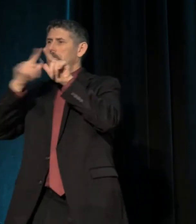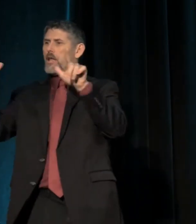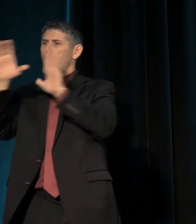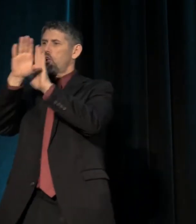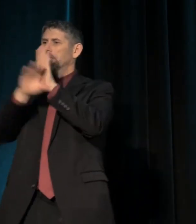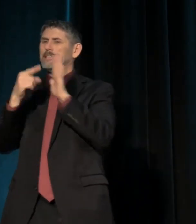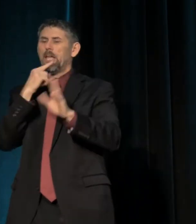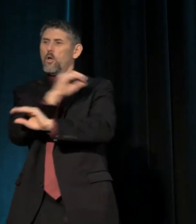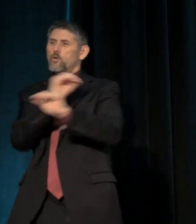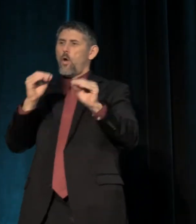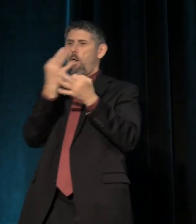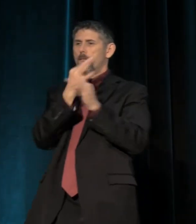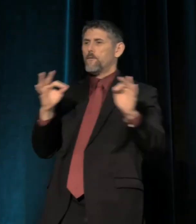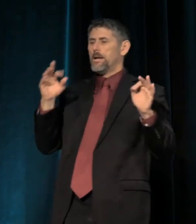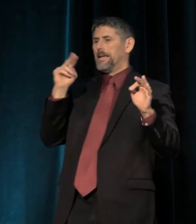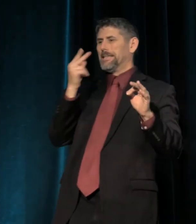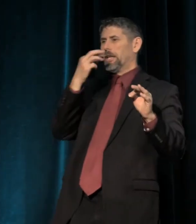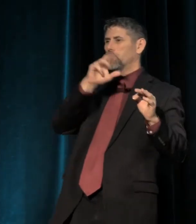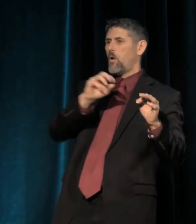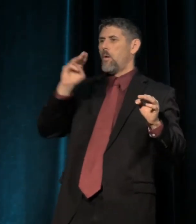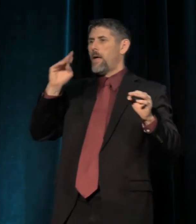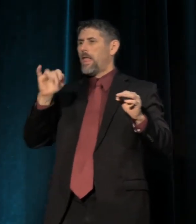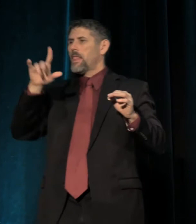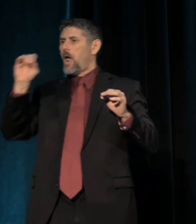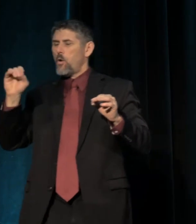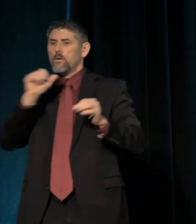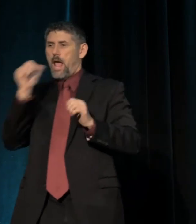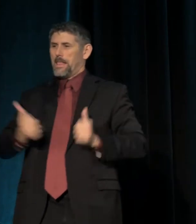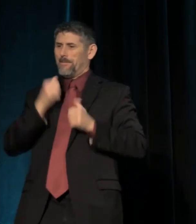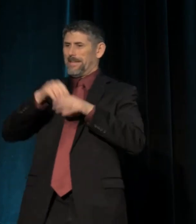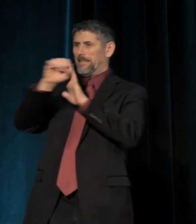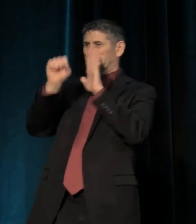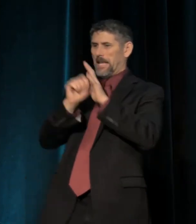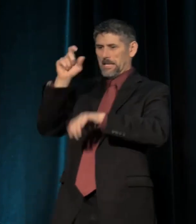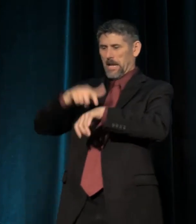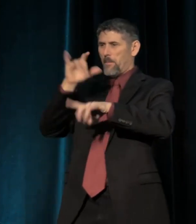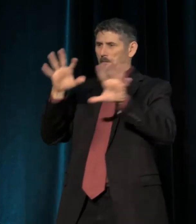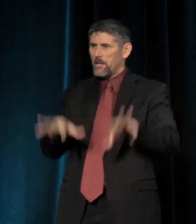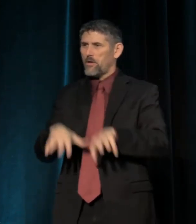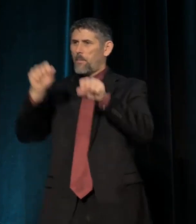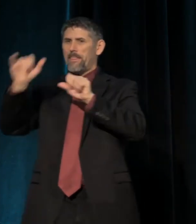"No free negro and mulatto not residing in this state at the time of the adoption of this constitution,